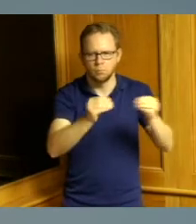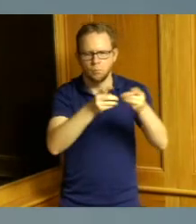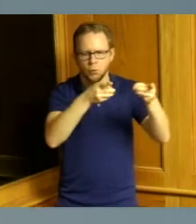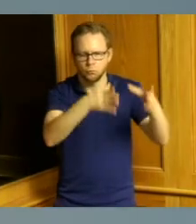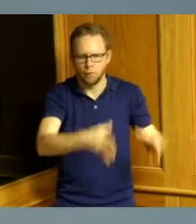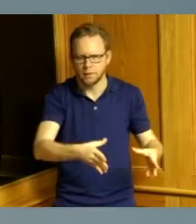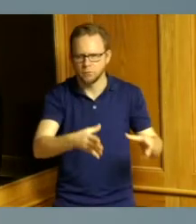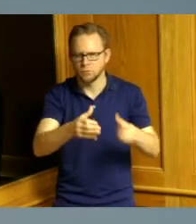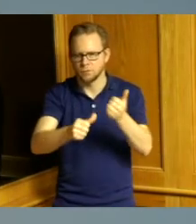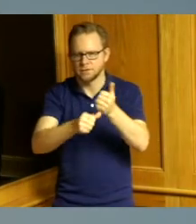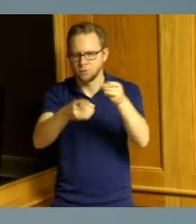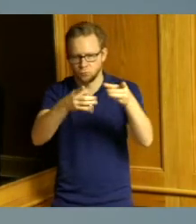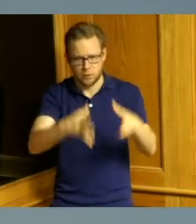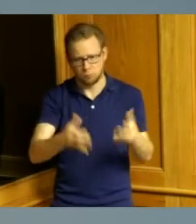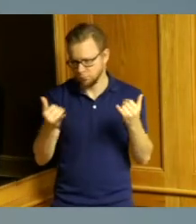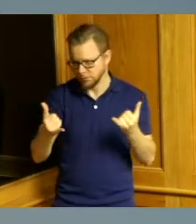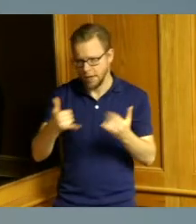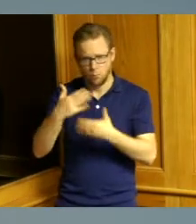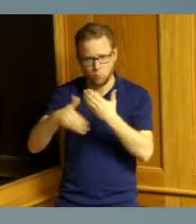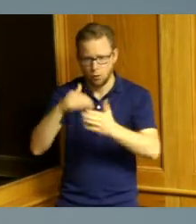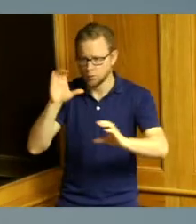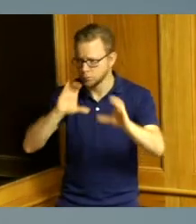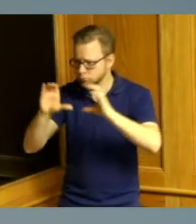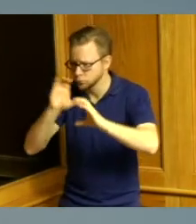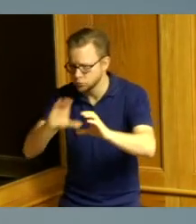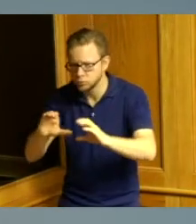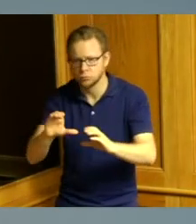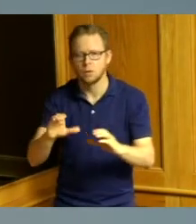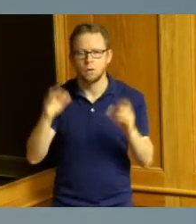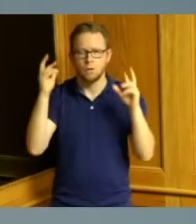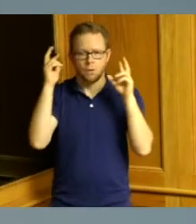the process of doing that right now and close hopefully to making a higher for the Director